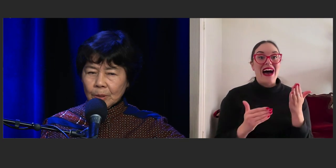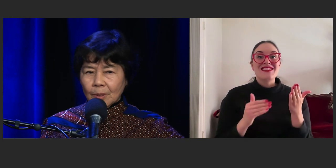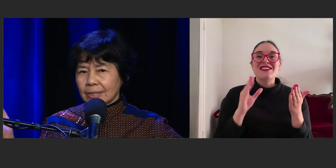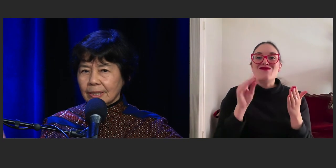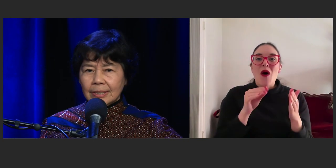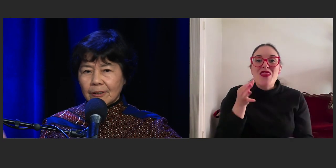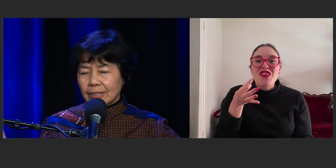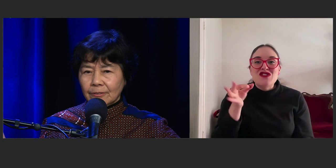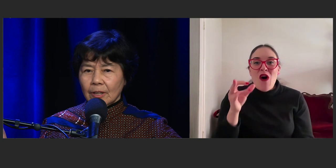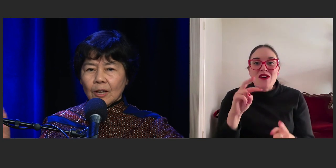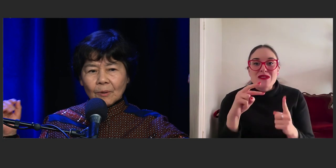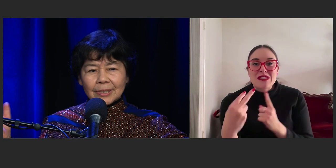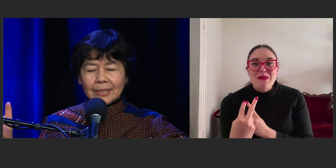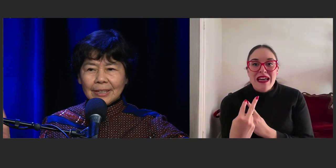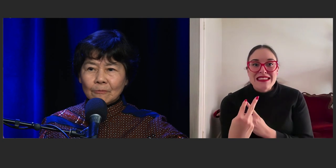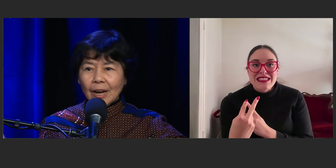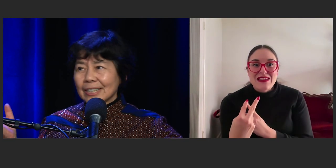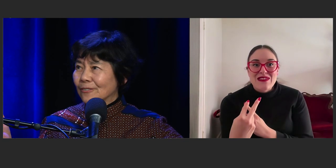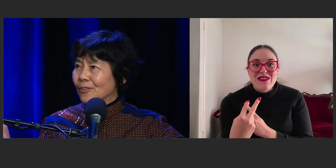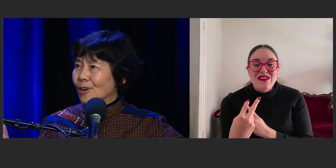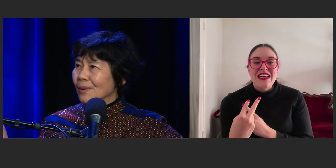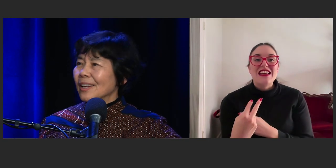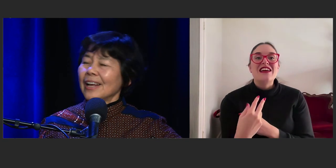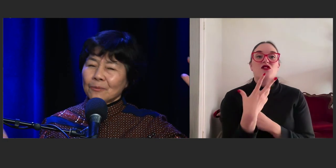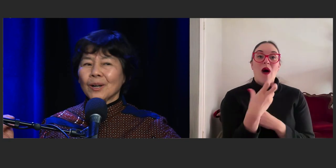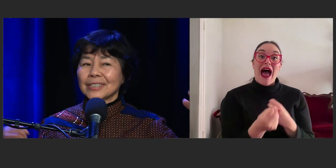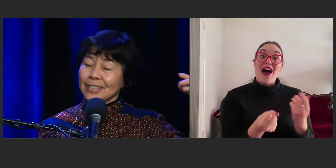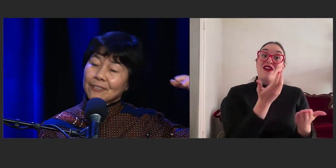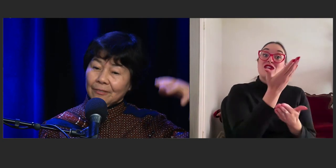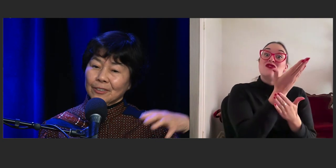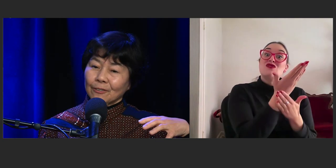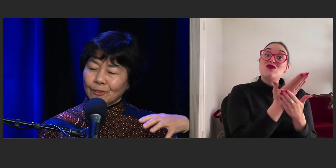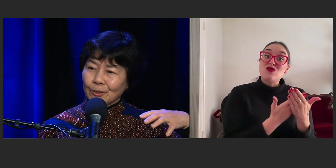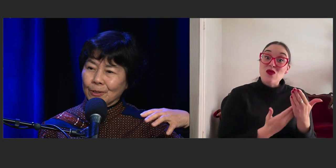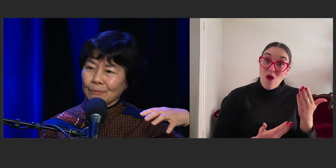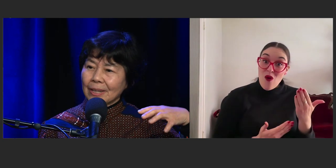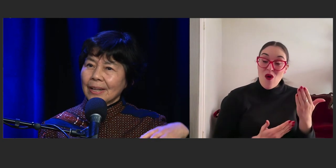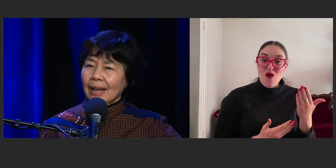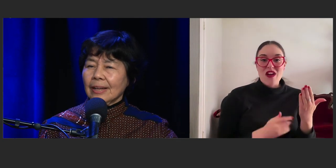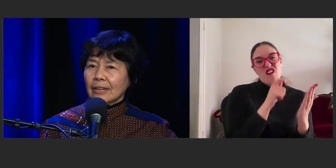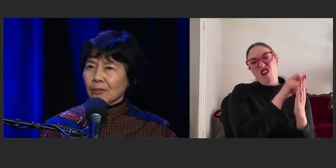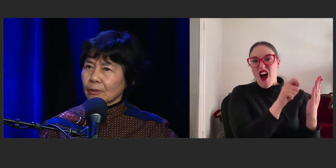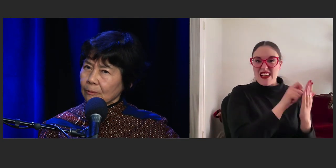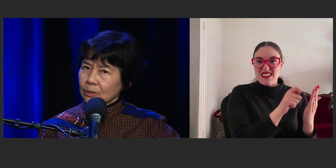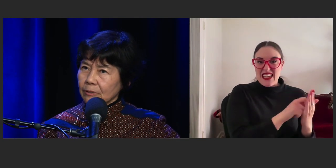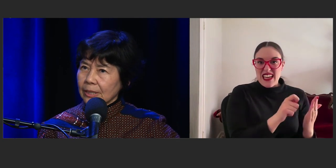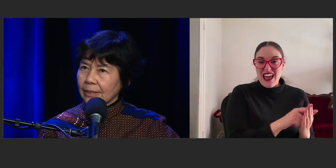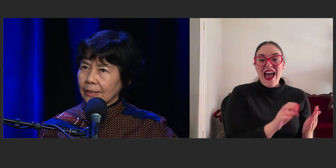but one's in narrative, one's in writing form and one's in graphic novel form. And I thought that was a really,